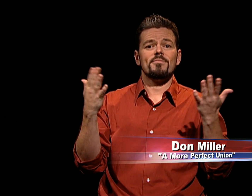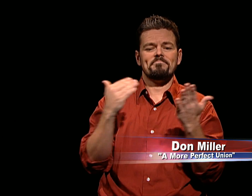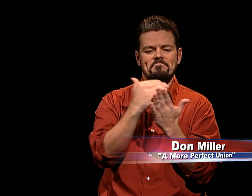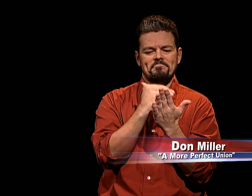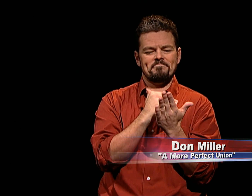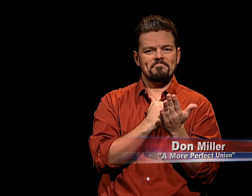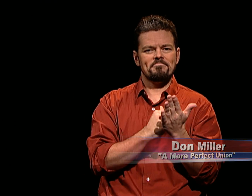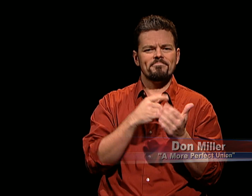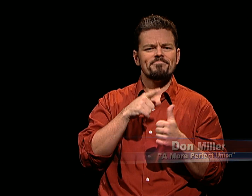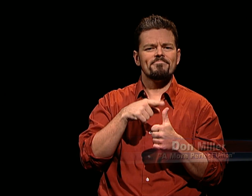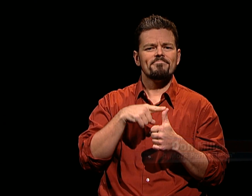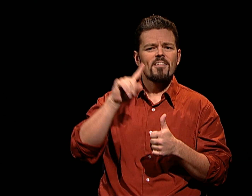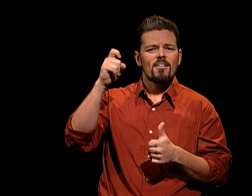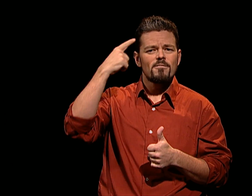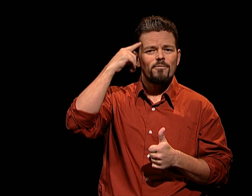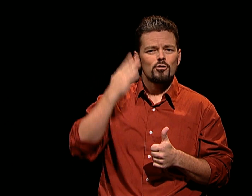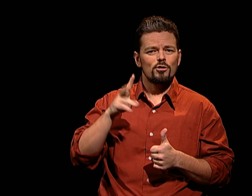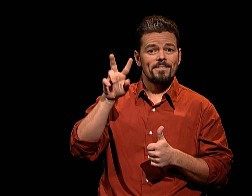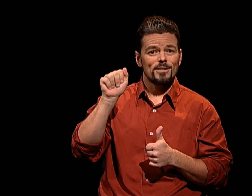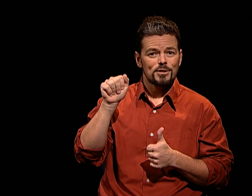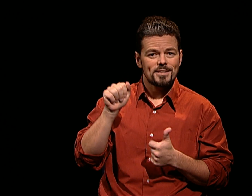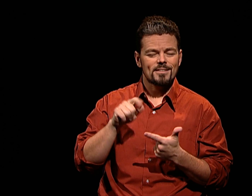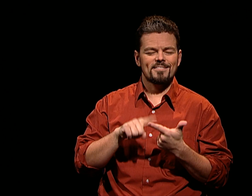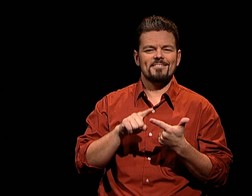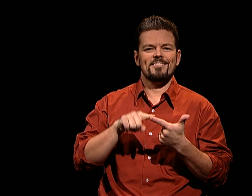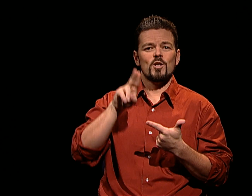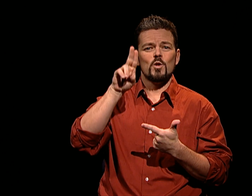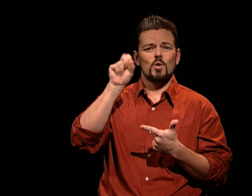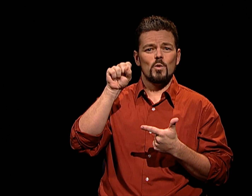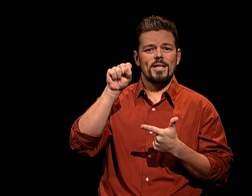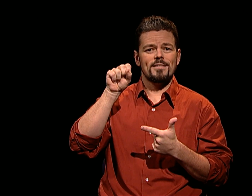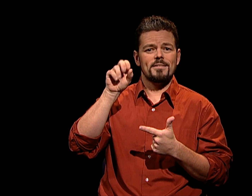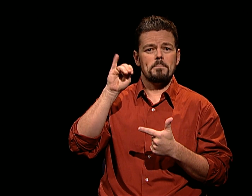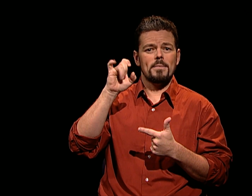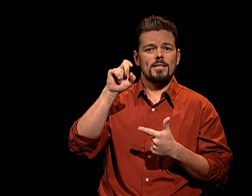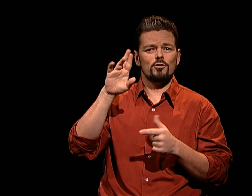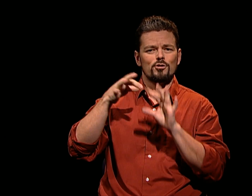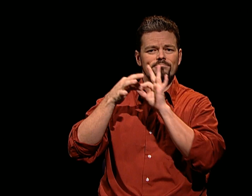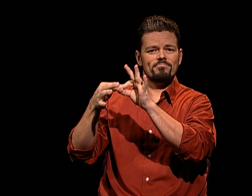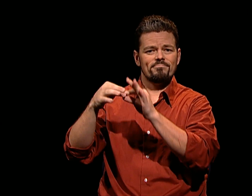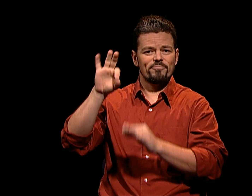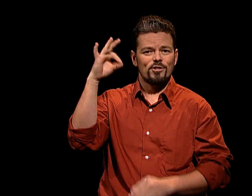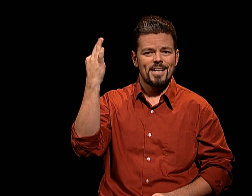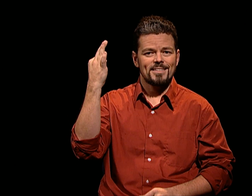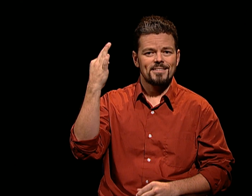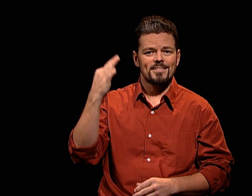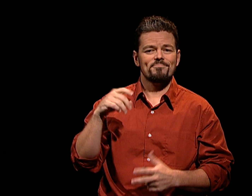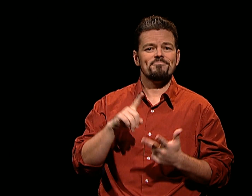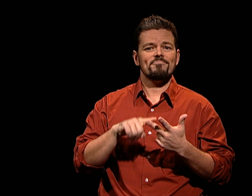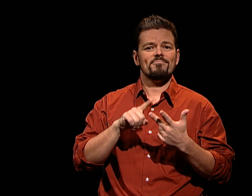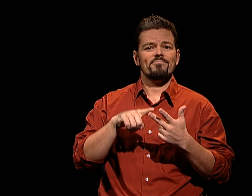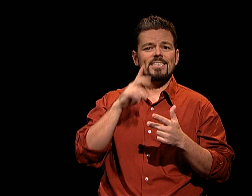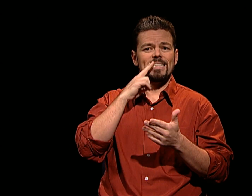YET HE ASKED TO BE REMEMBERED FOR ONLY THREE OF ALL HIS ACHIEVEMENTS IN HIS LIFE. HE SERVED AS GOVERNOR OF VIRGINIA,